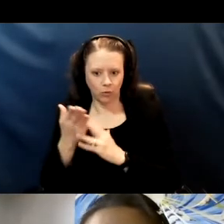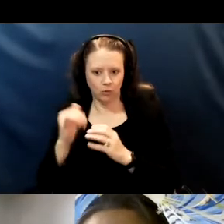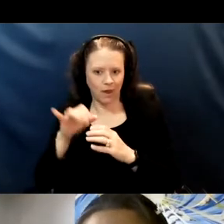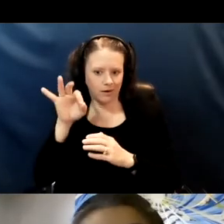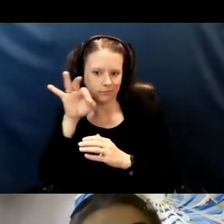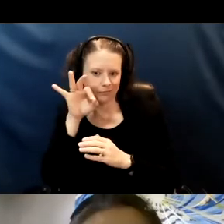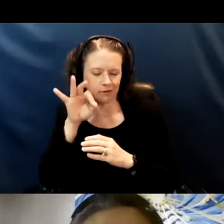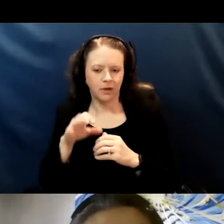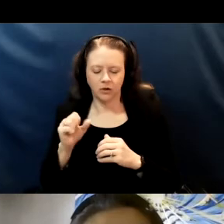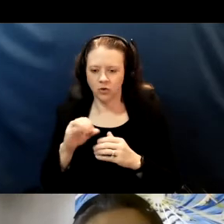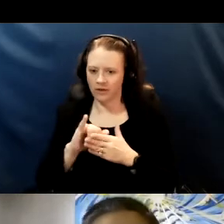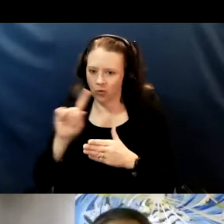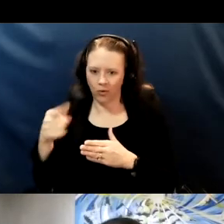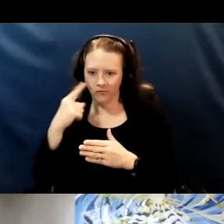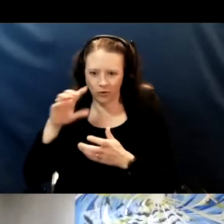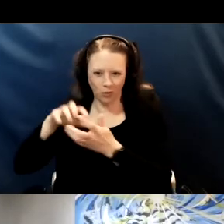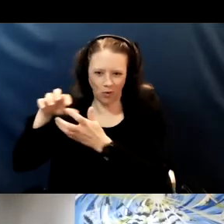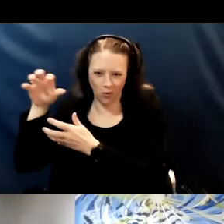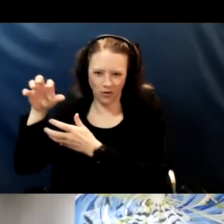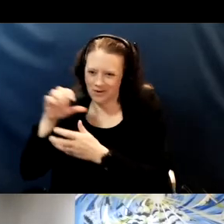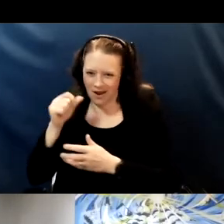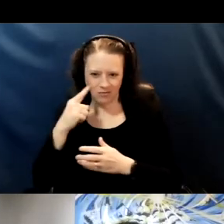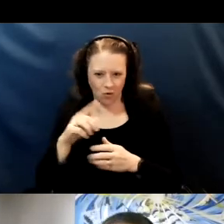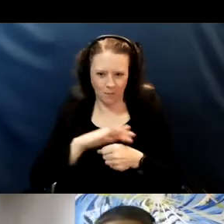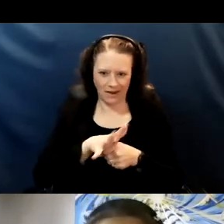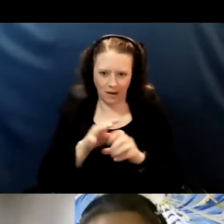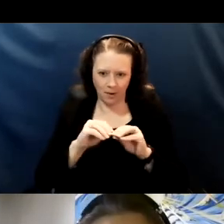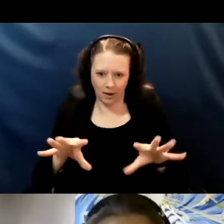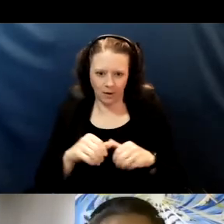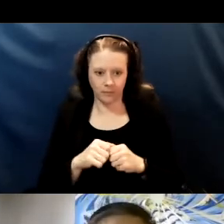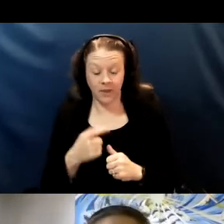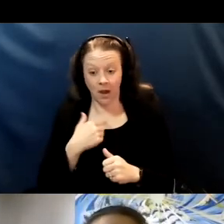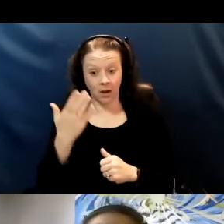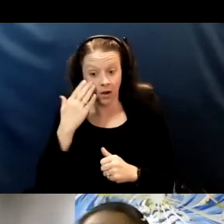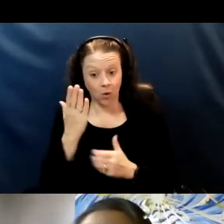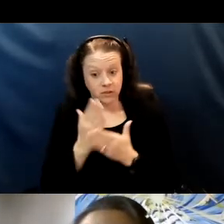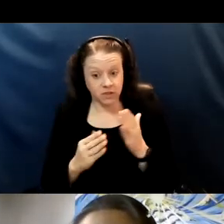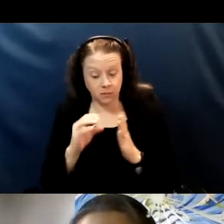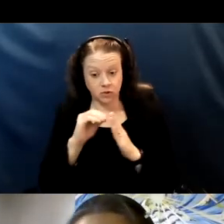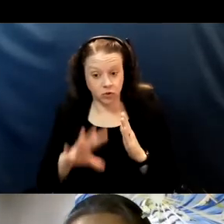Now I know that some children with specialized needs have a difficult time